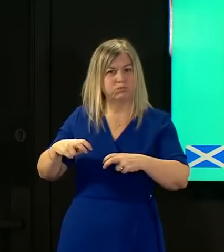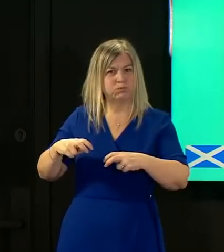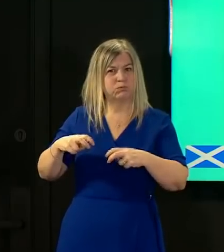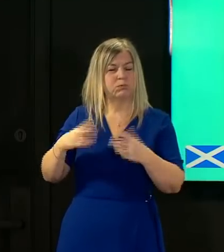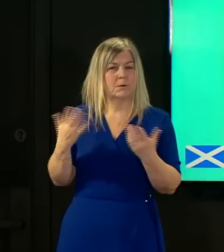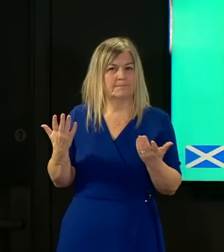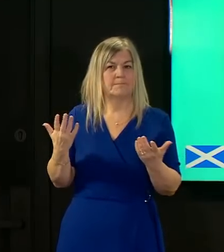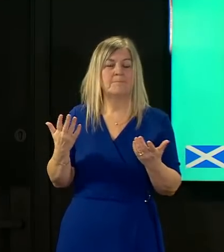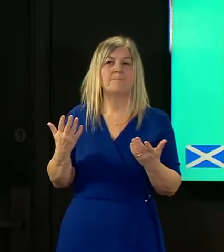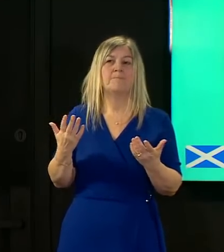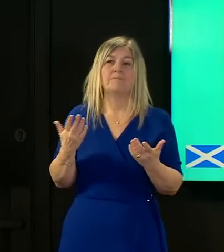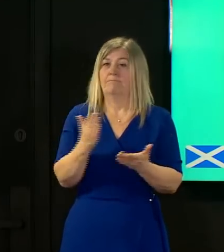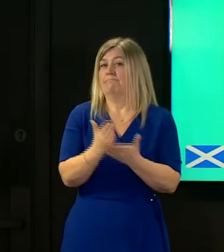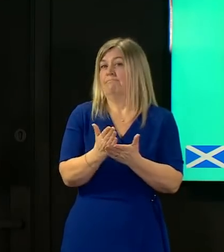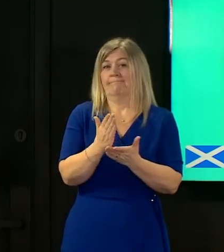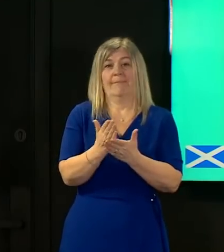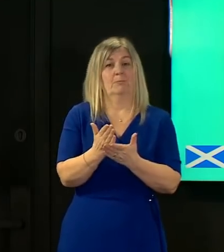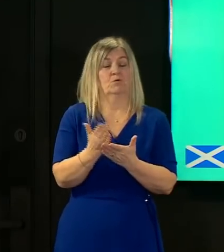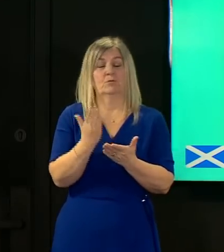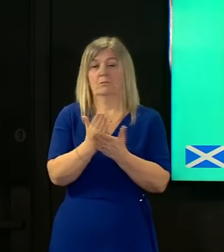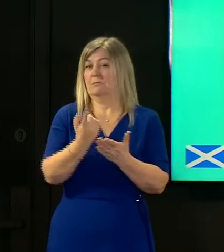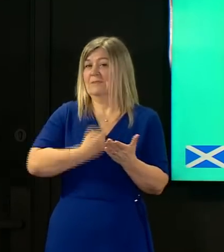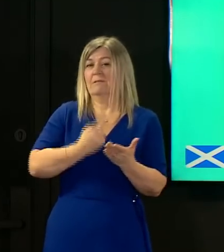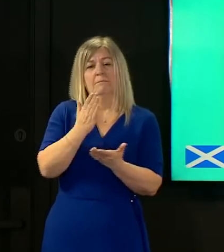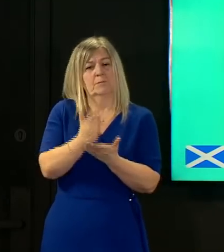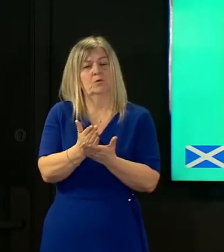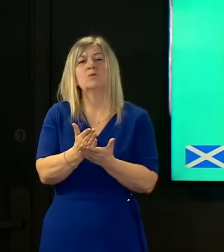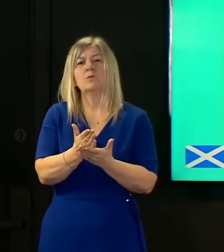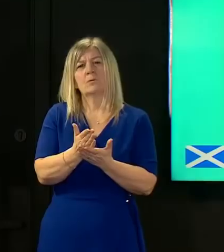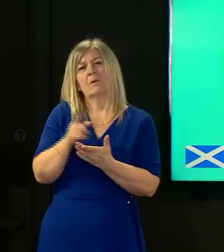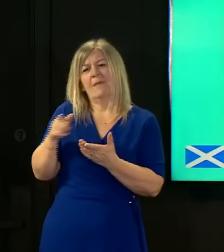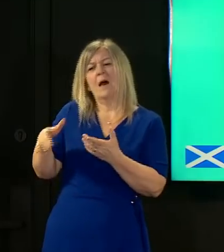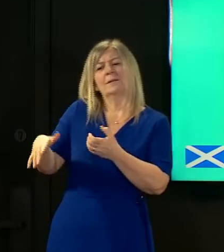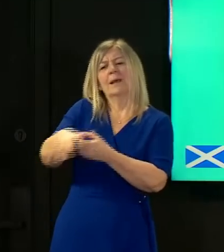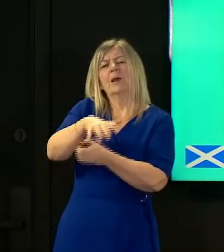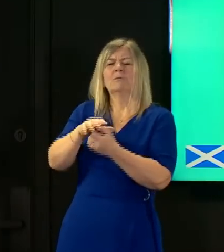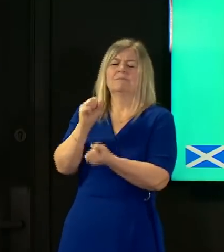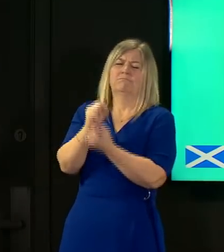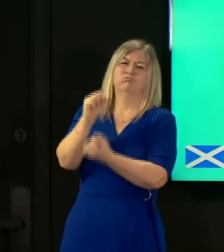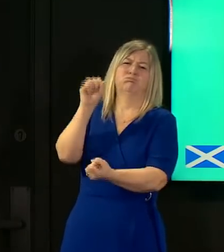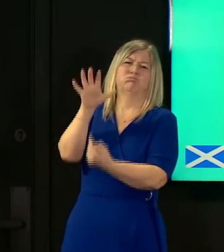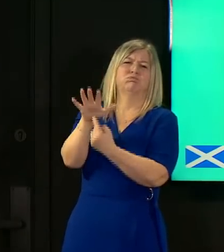doubt at all that this is an area which has been of extreme importance to the uk in being able